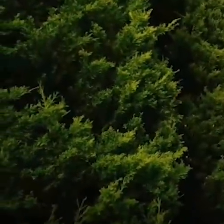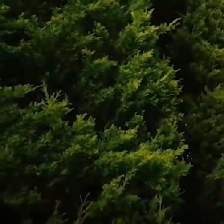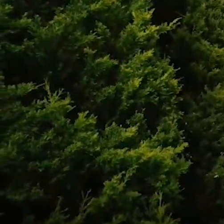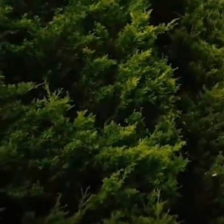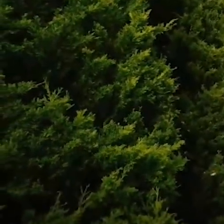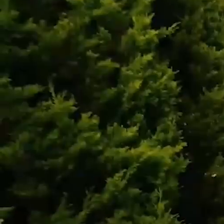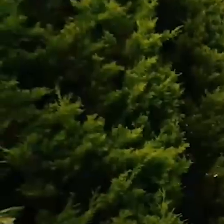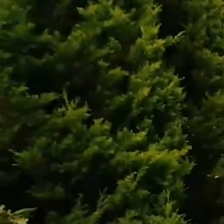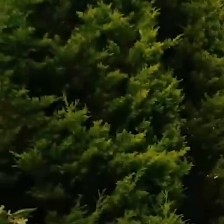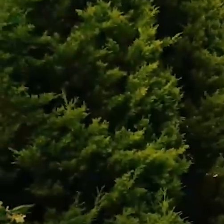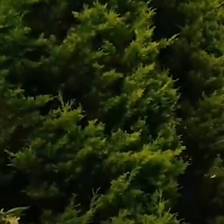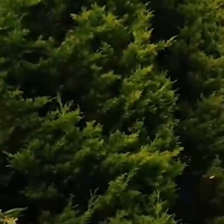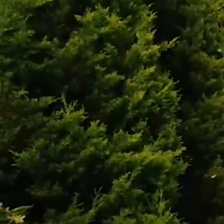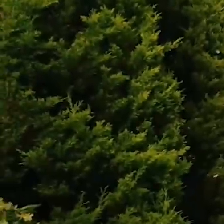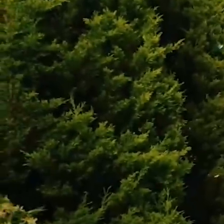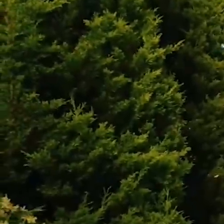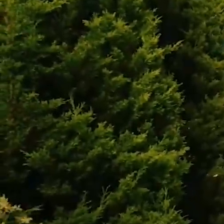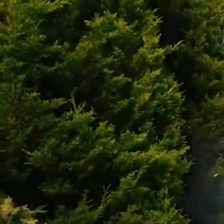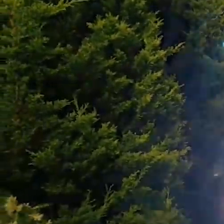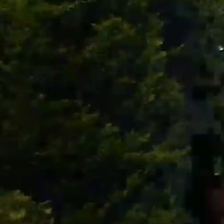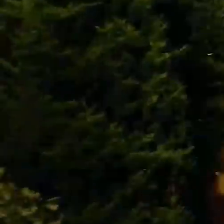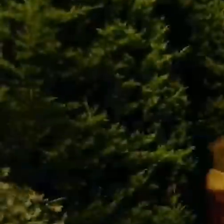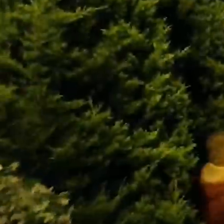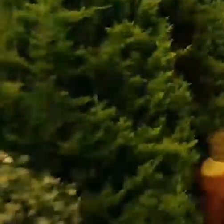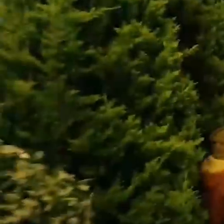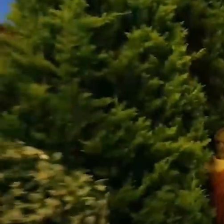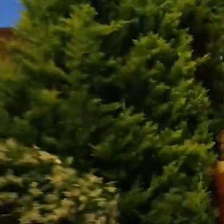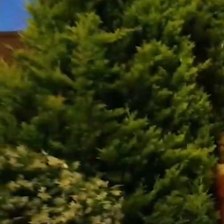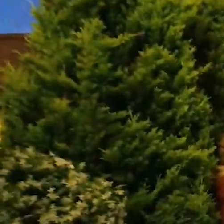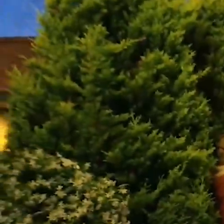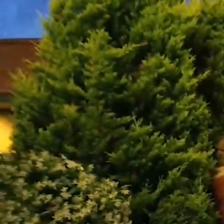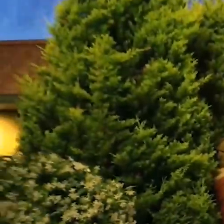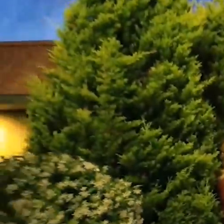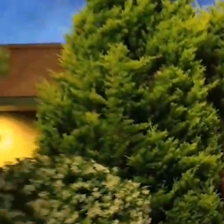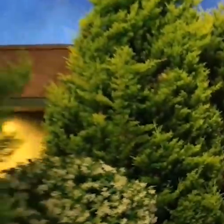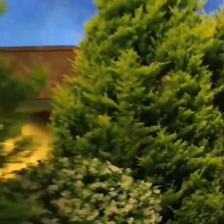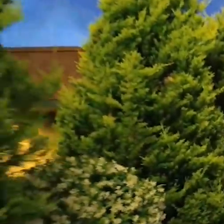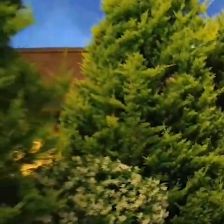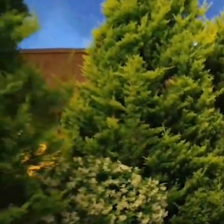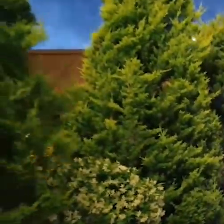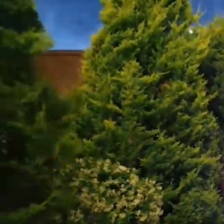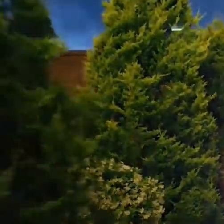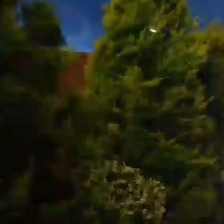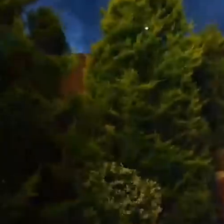but no we... this is not video that we took in the Police Bureau.